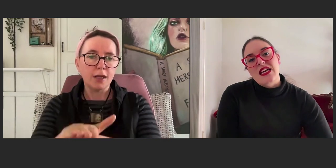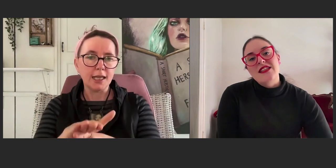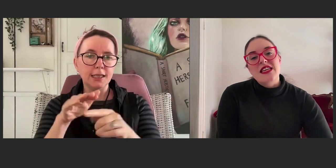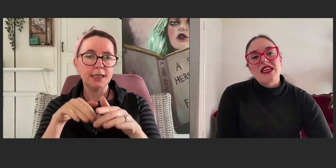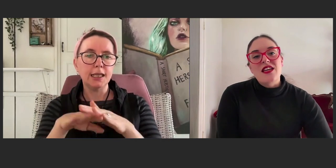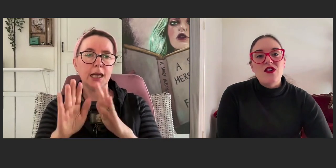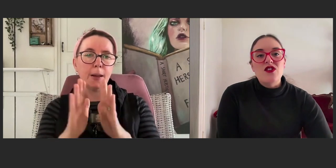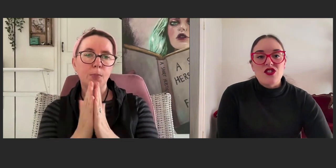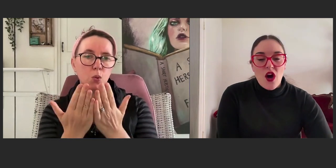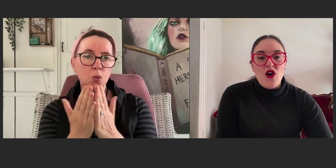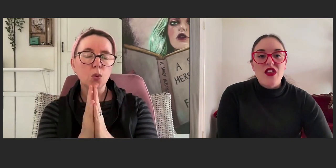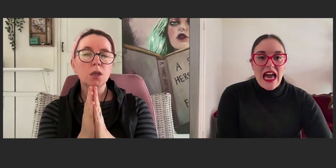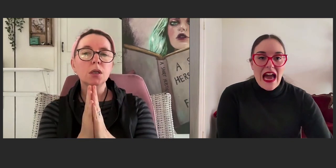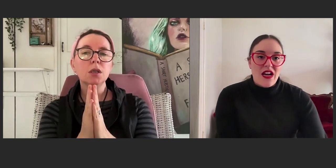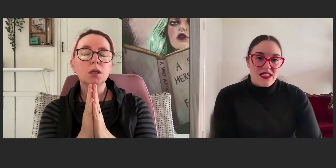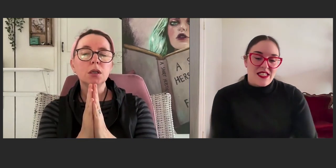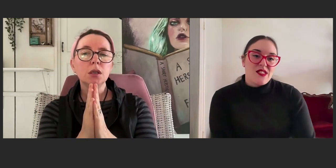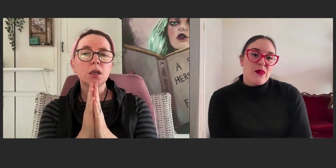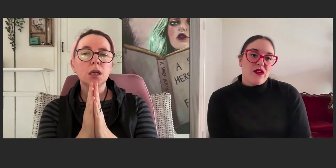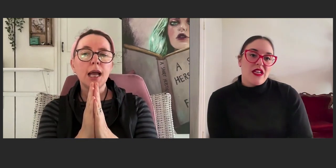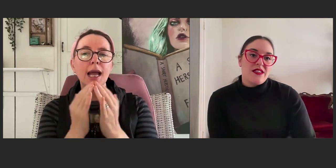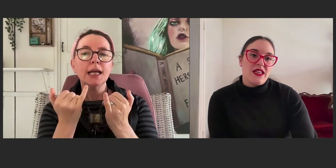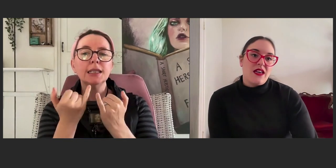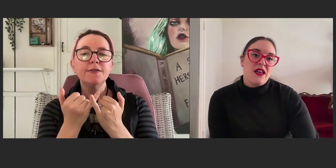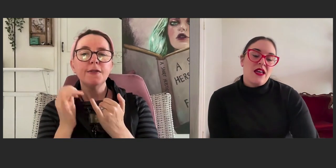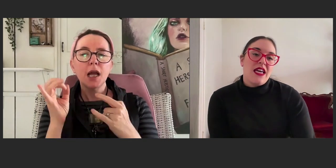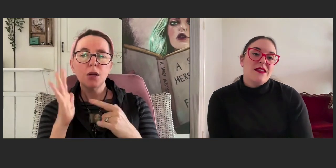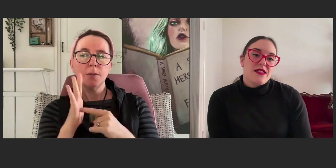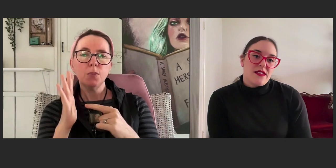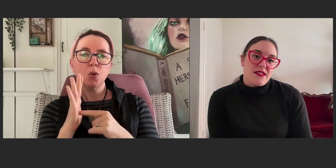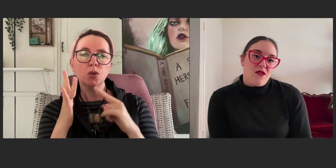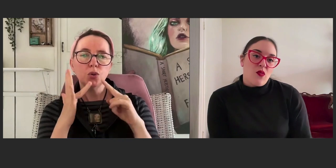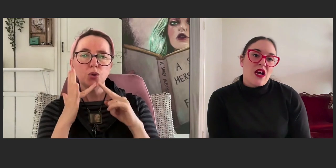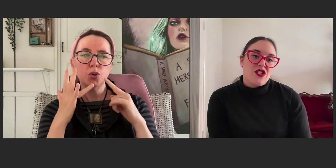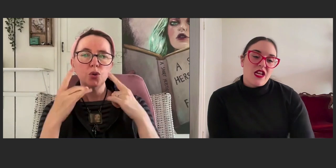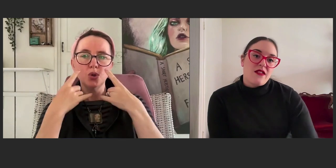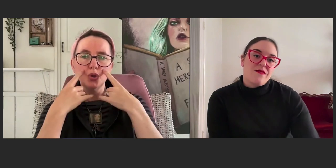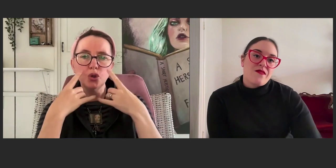is if you show the characters' experiencing, incidences of oppression,